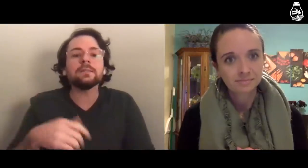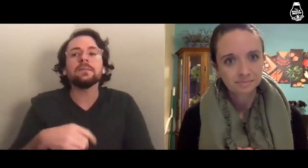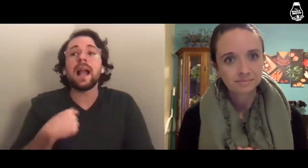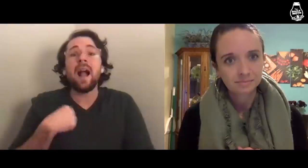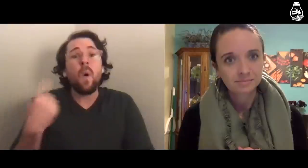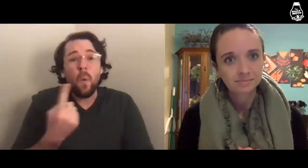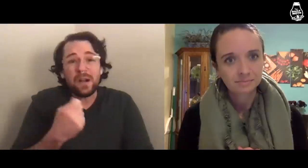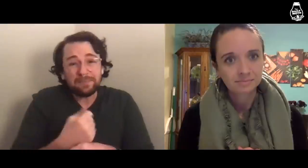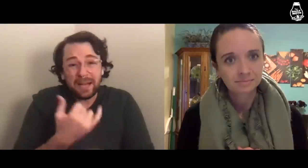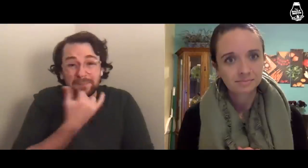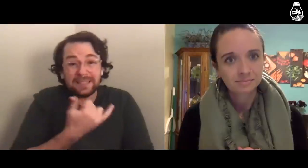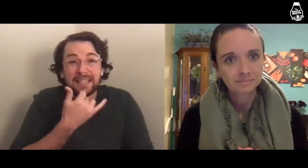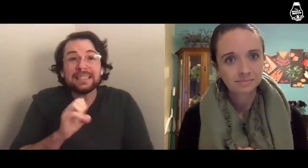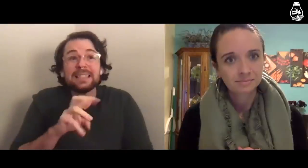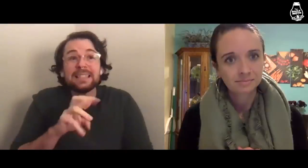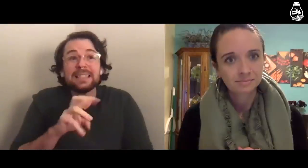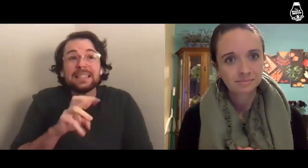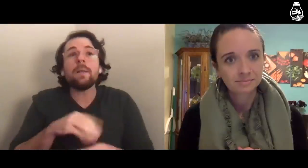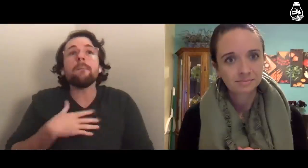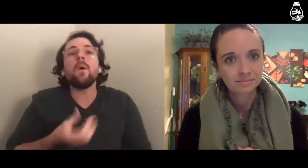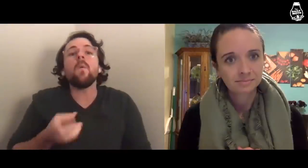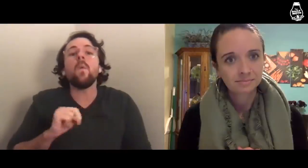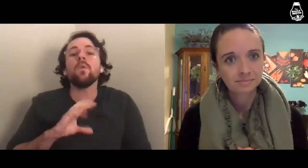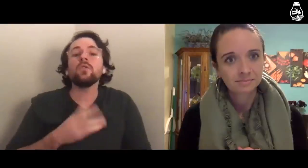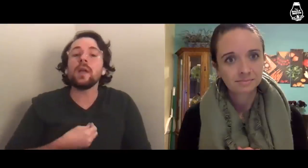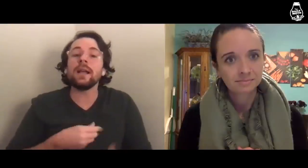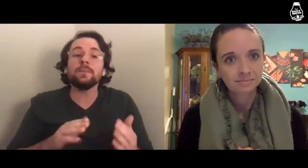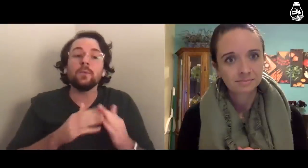I always make mistakes even in my own trans community.